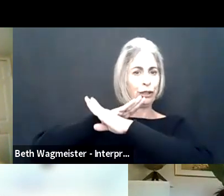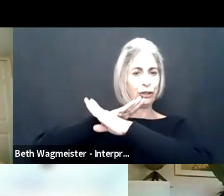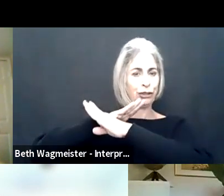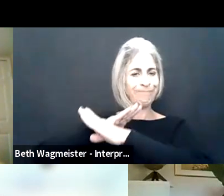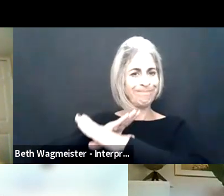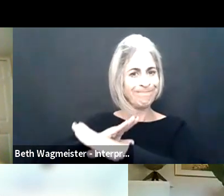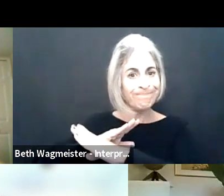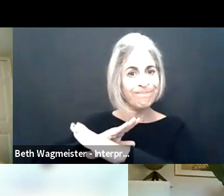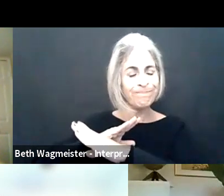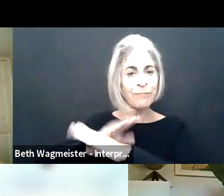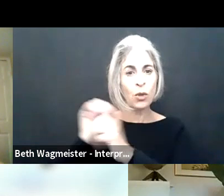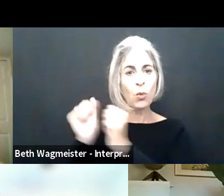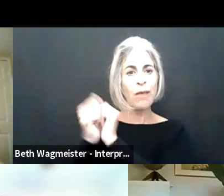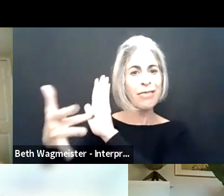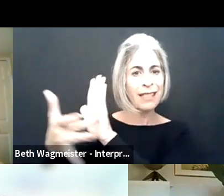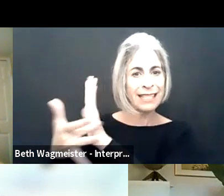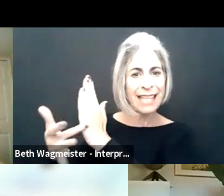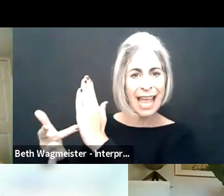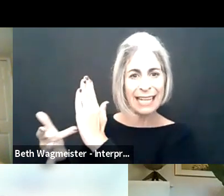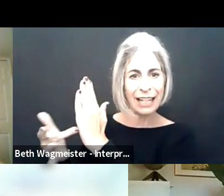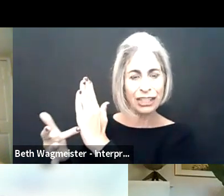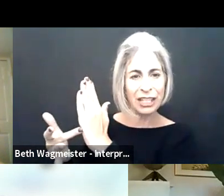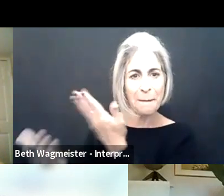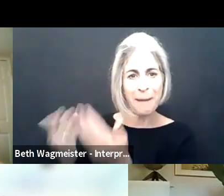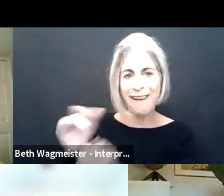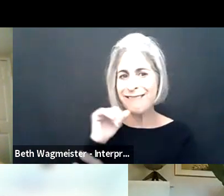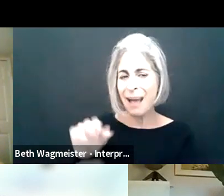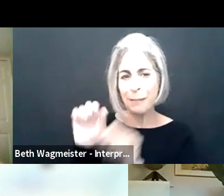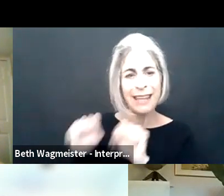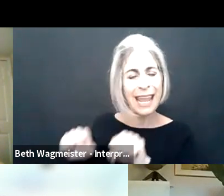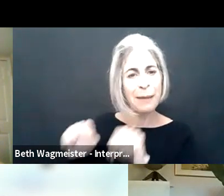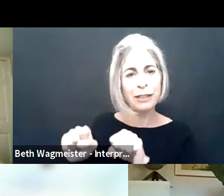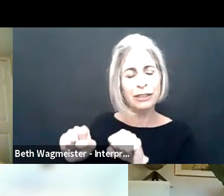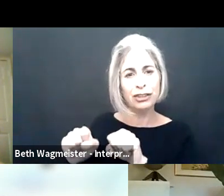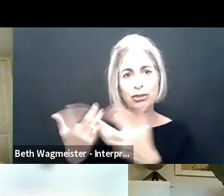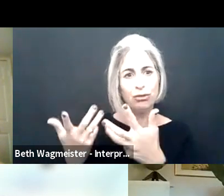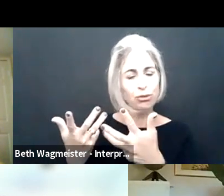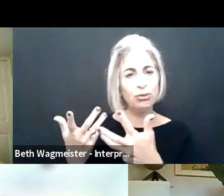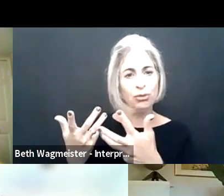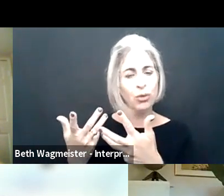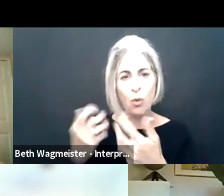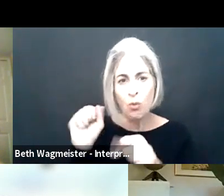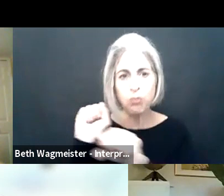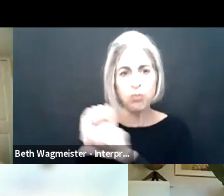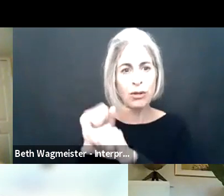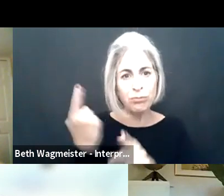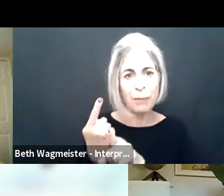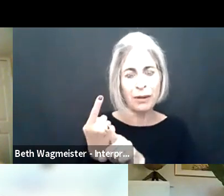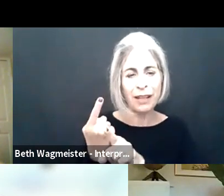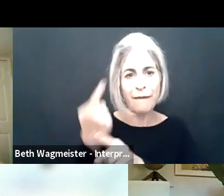because it introduces new barriers, accessibility barriers where technology